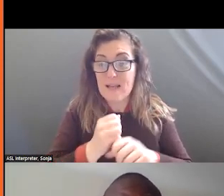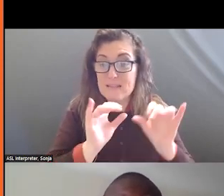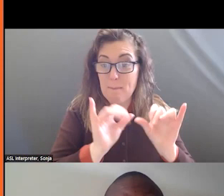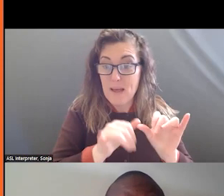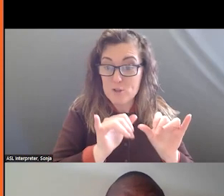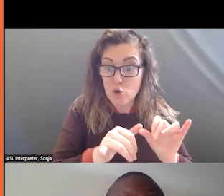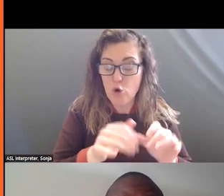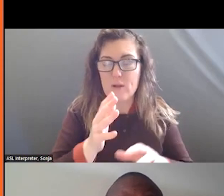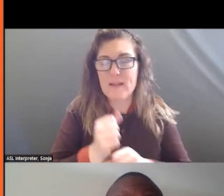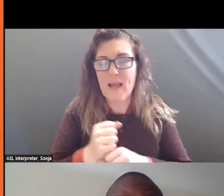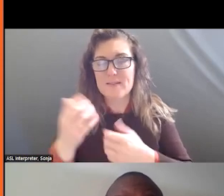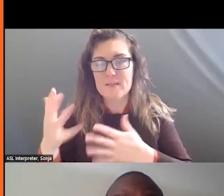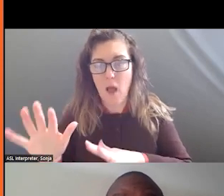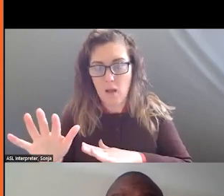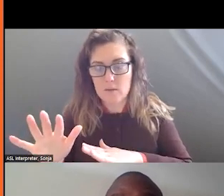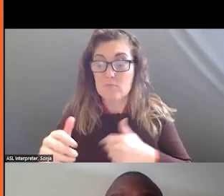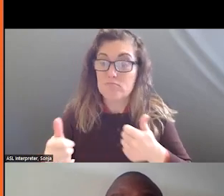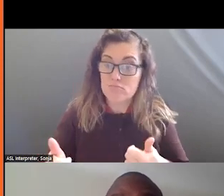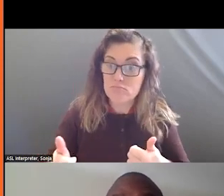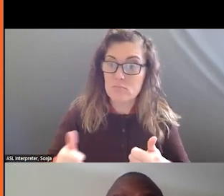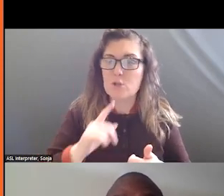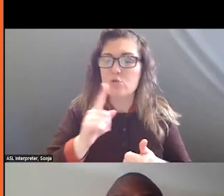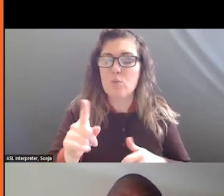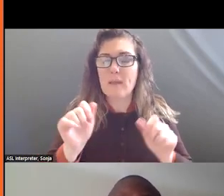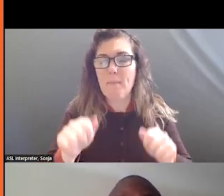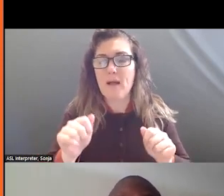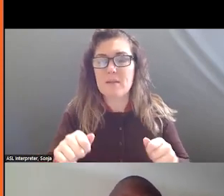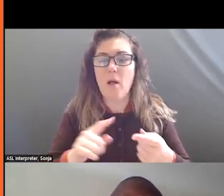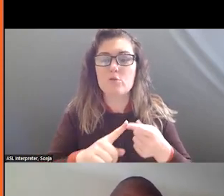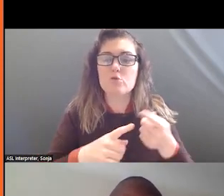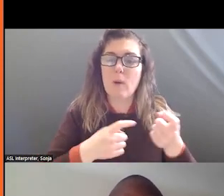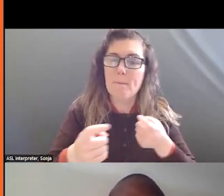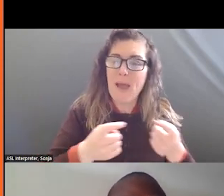DONE AND IT IS REALLY IMPOSSIBLE TO MANAGE SYSTEMS AT THE LEVEL